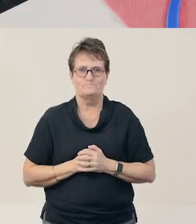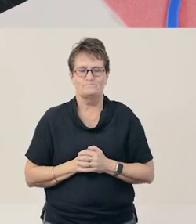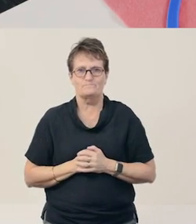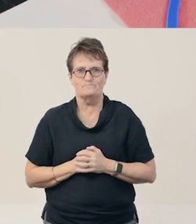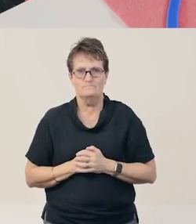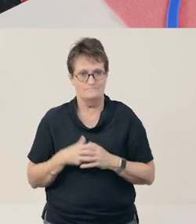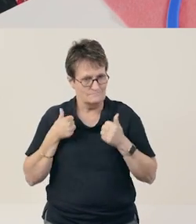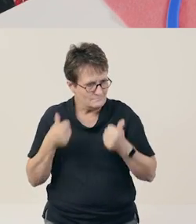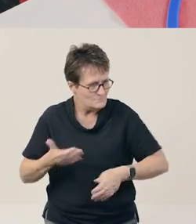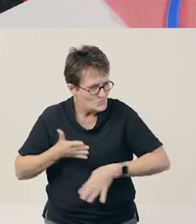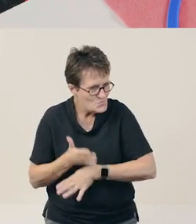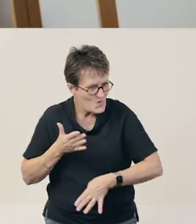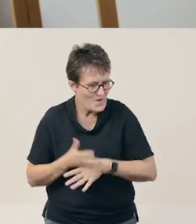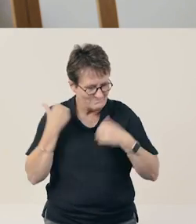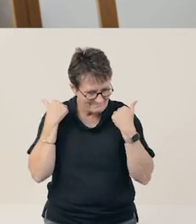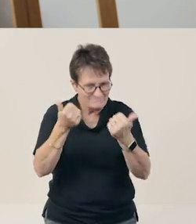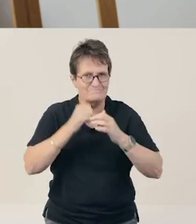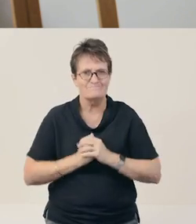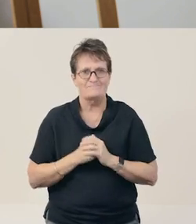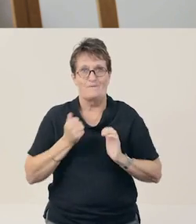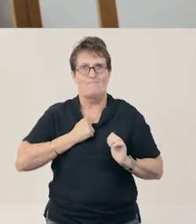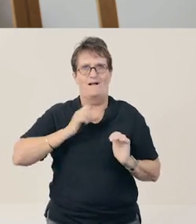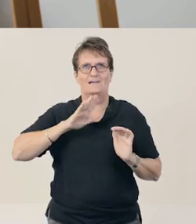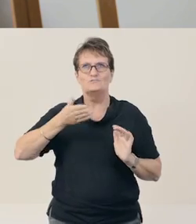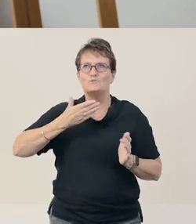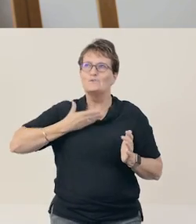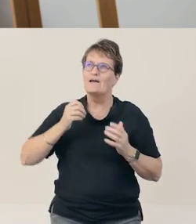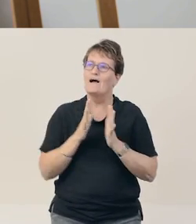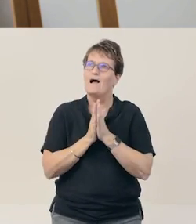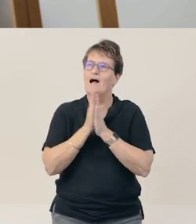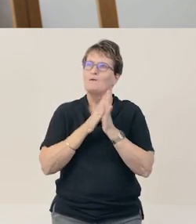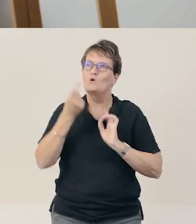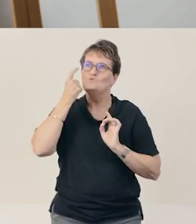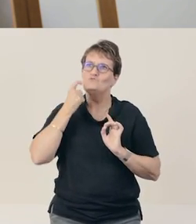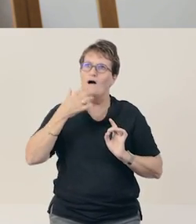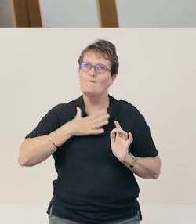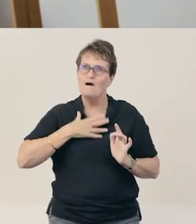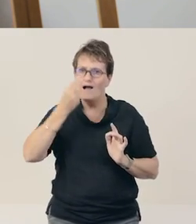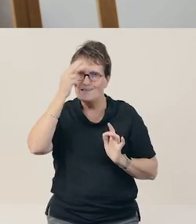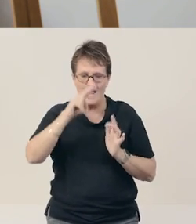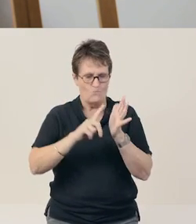Great work, Sarah. I'd love a turn now. I am going to try my name, 'Laura'.